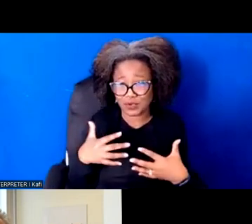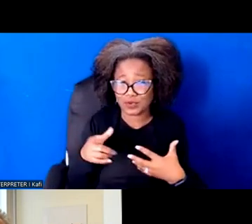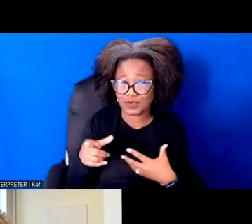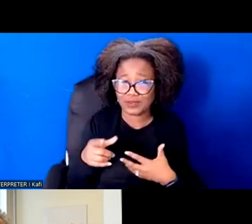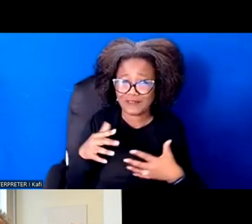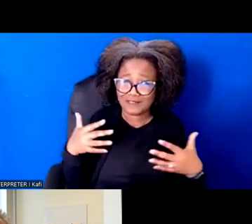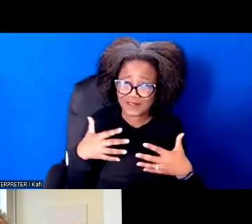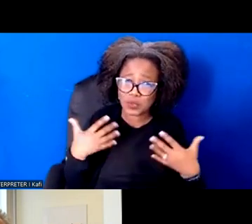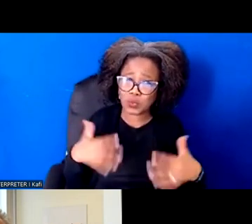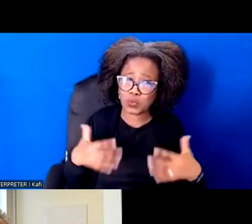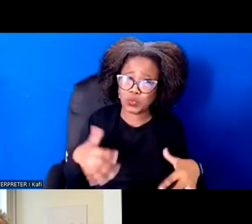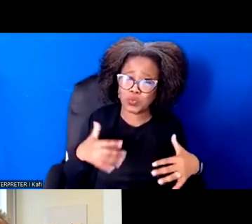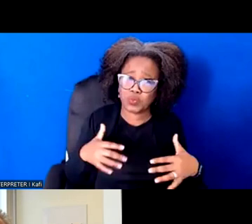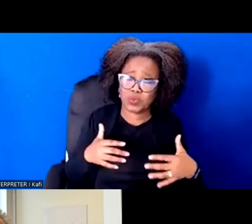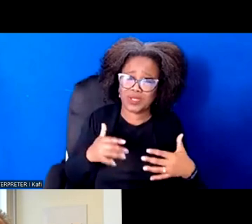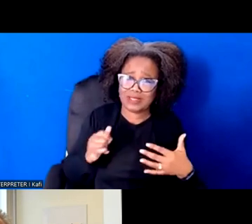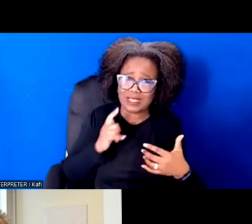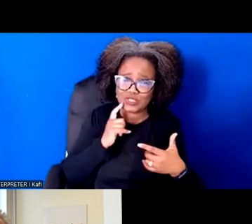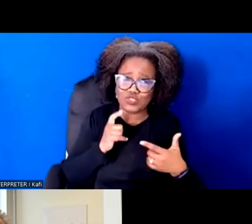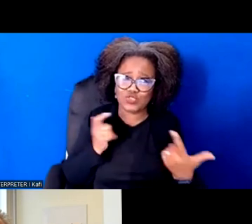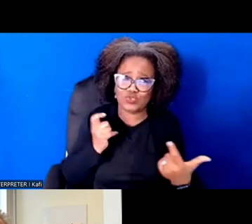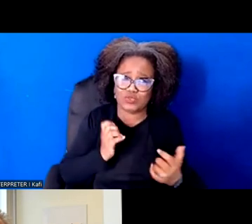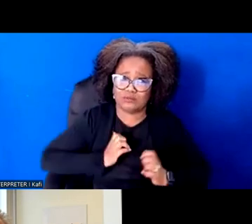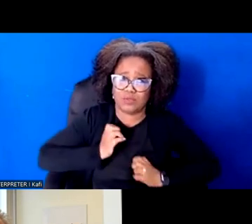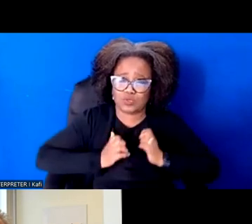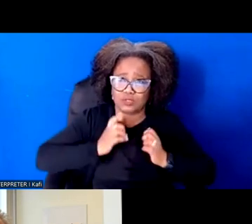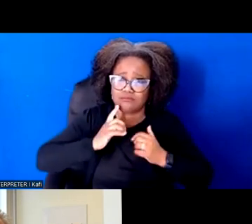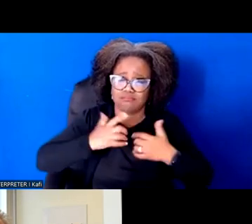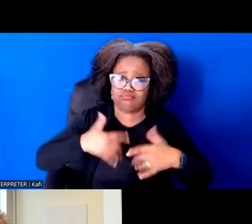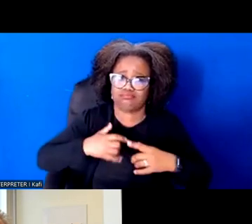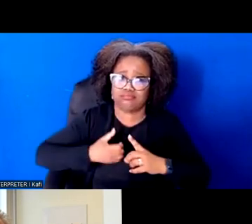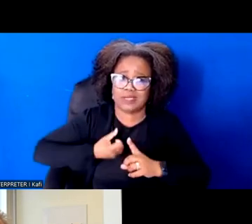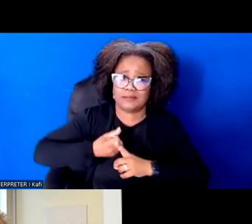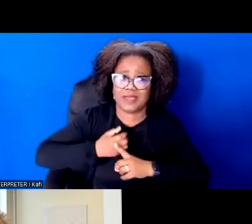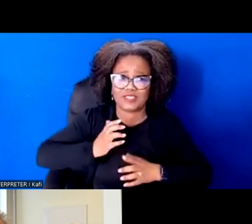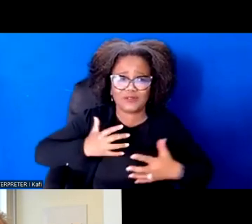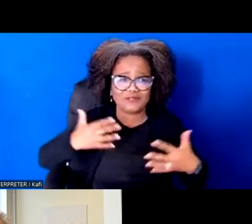So once sometime we try to actually address fear by telling people not to be afraid.